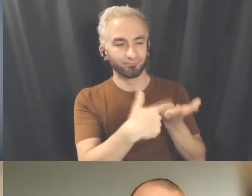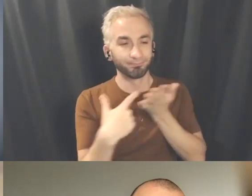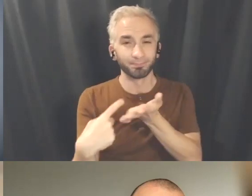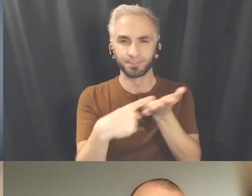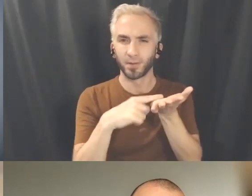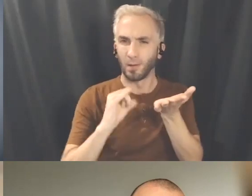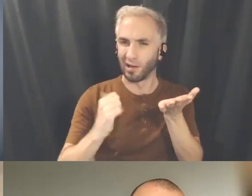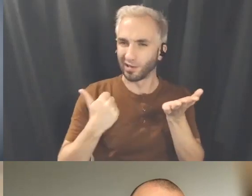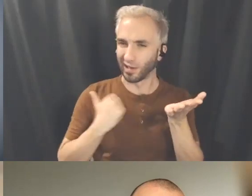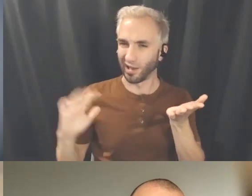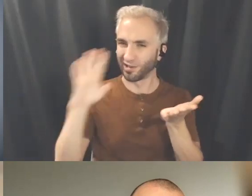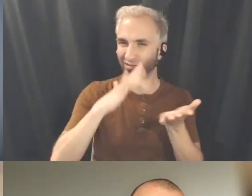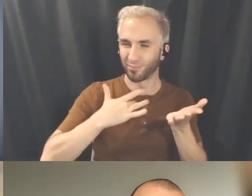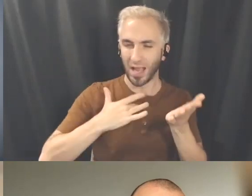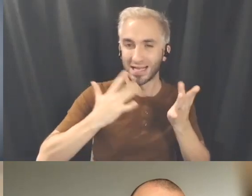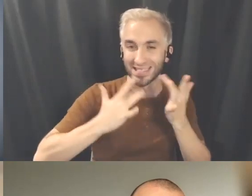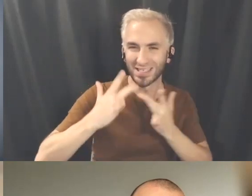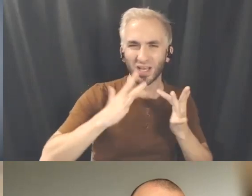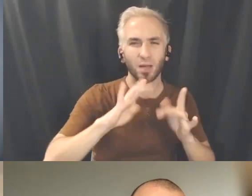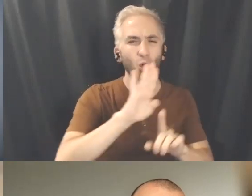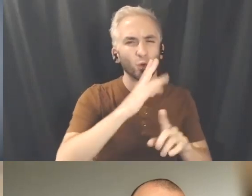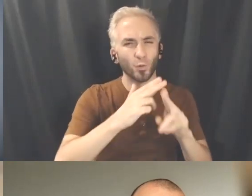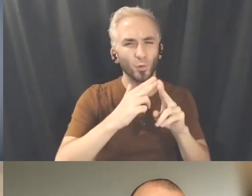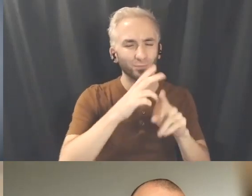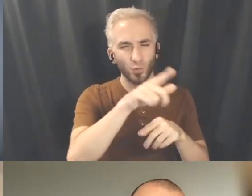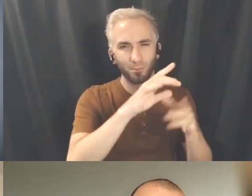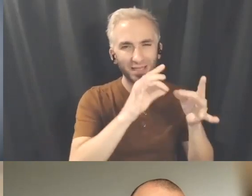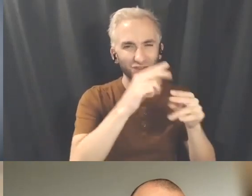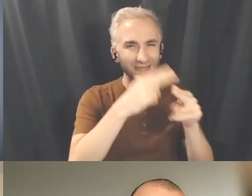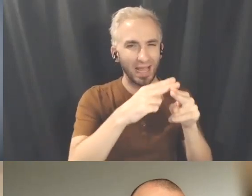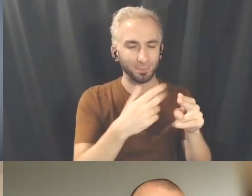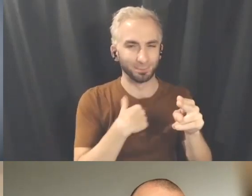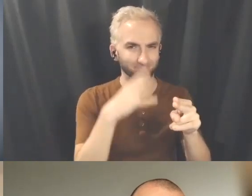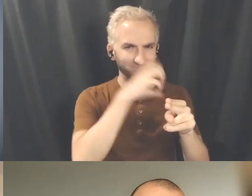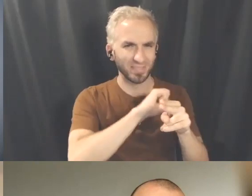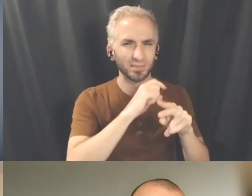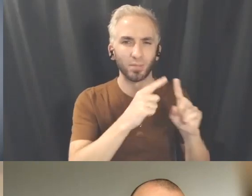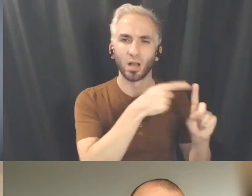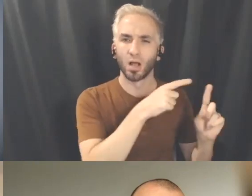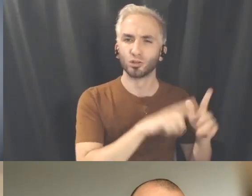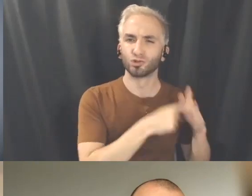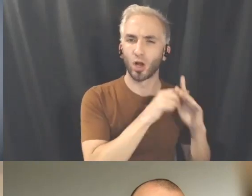I missed her name but the artist who started on apps and and through